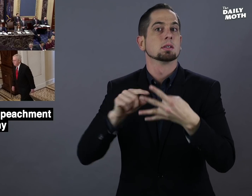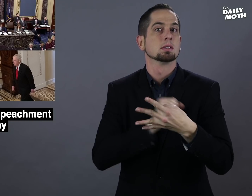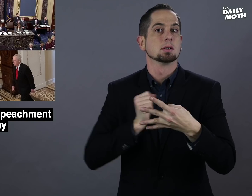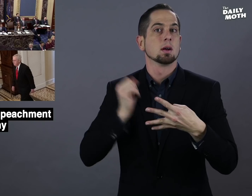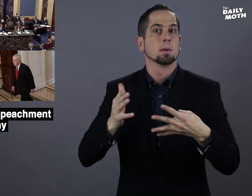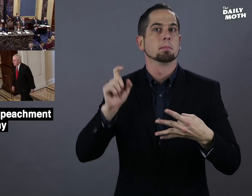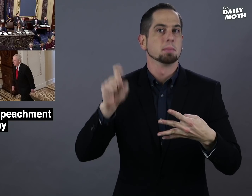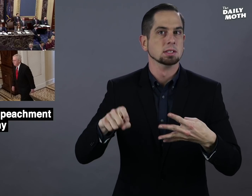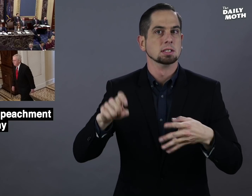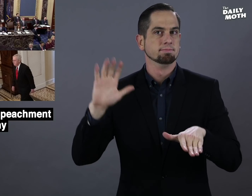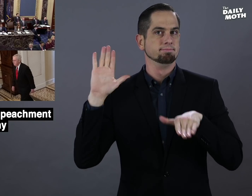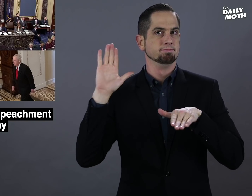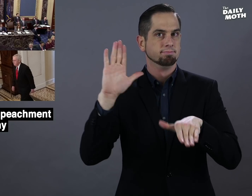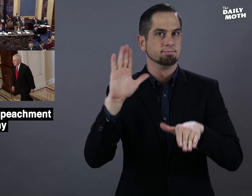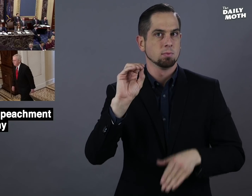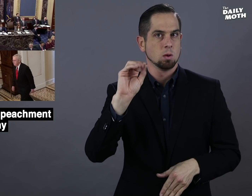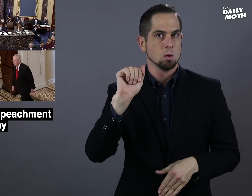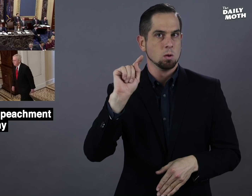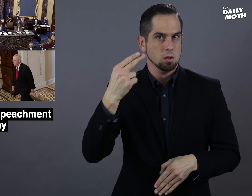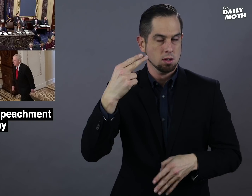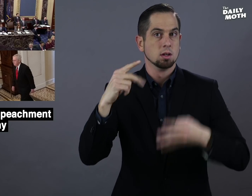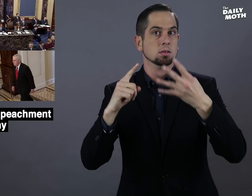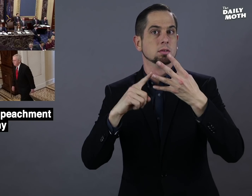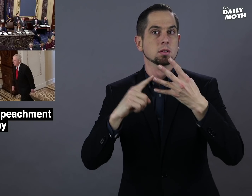that senators swear an oath,